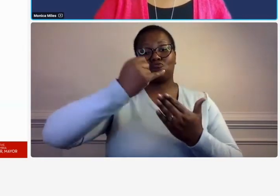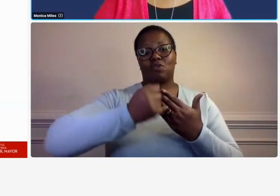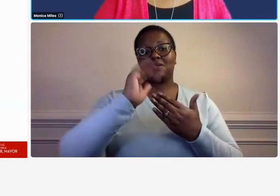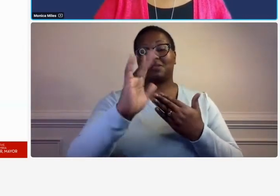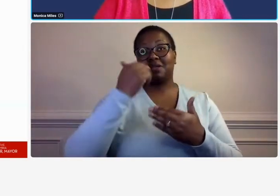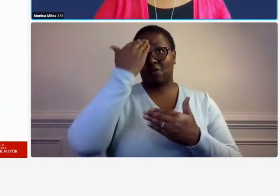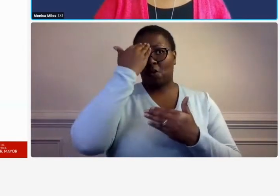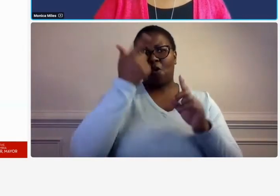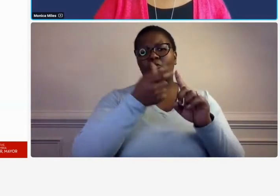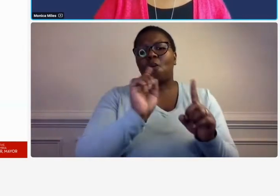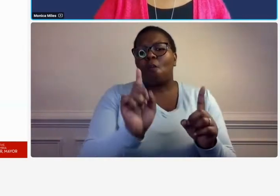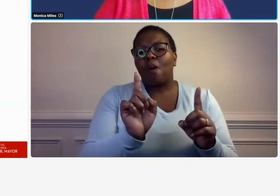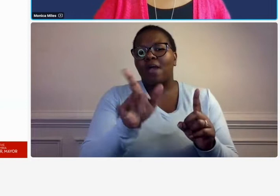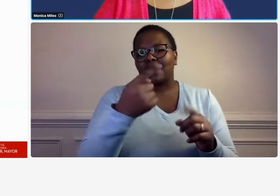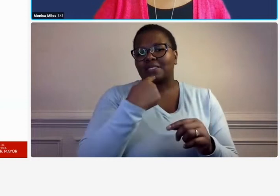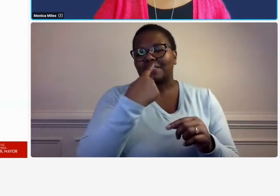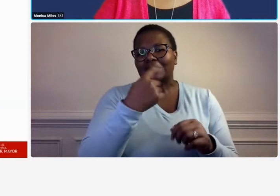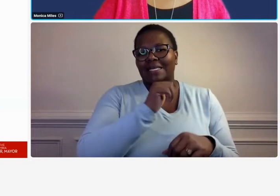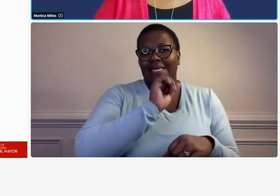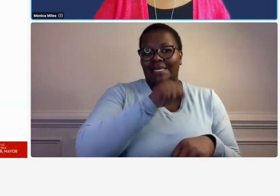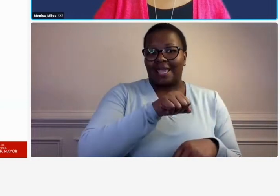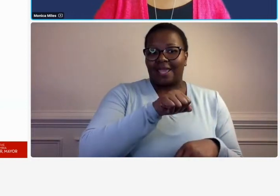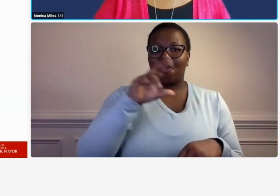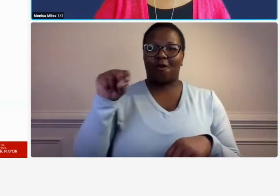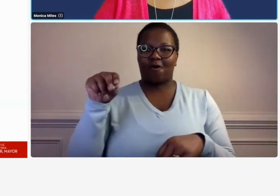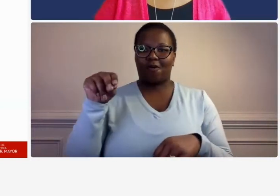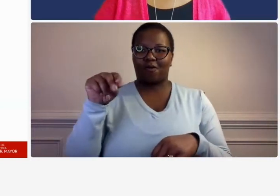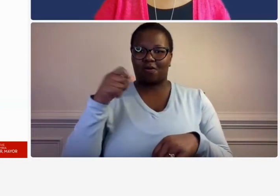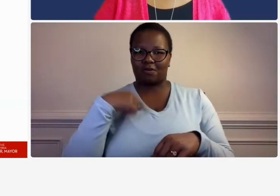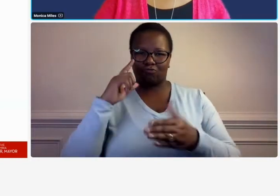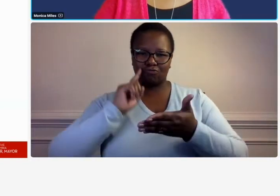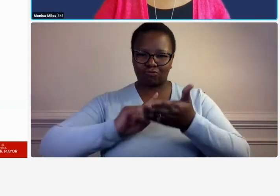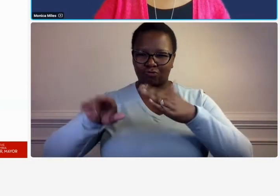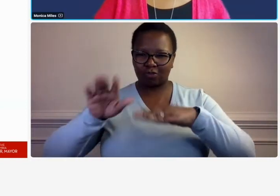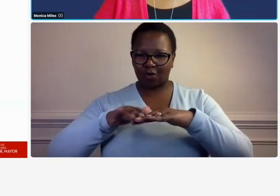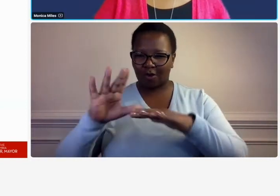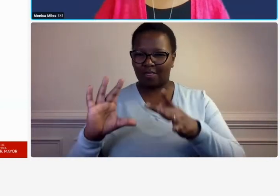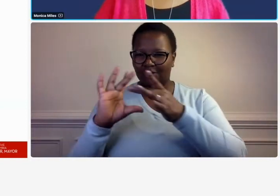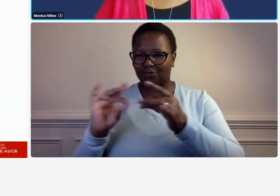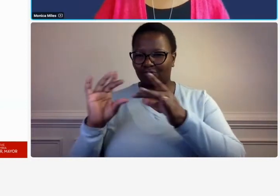and i'm going to see if i can see a way to see the chat okay